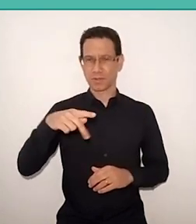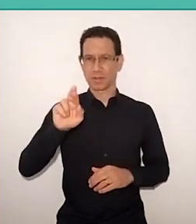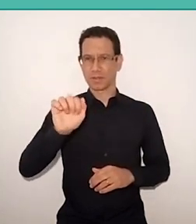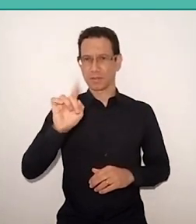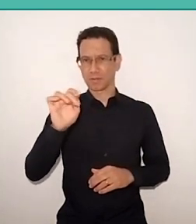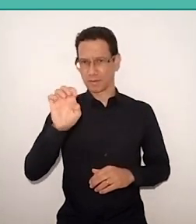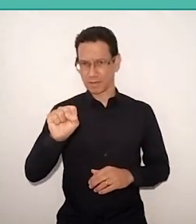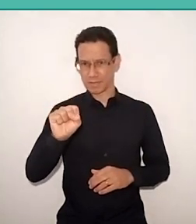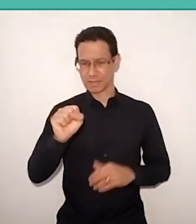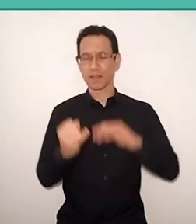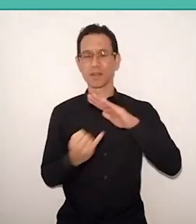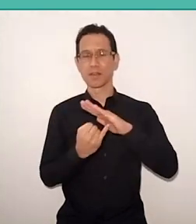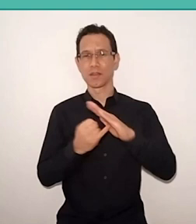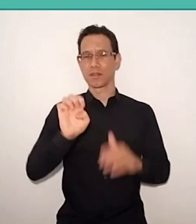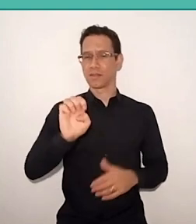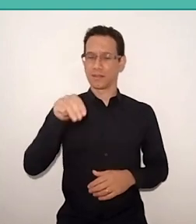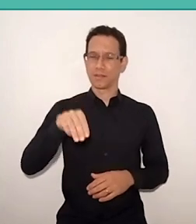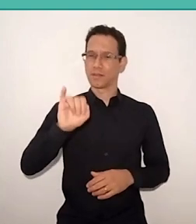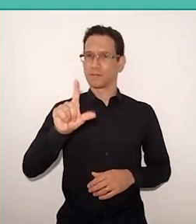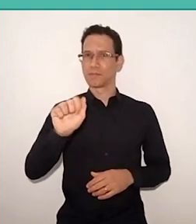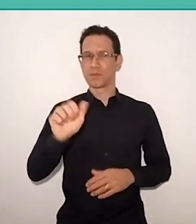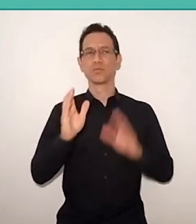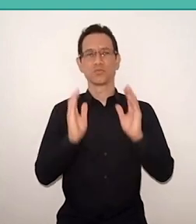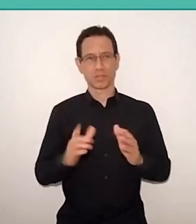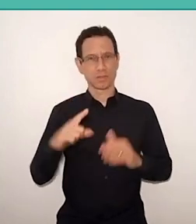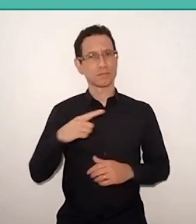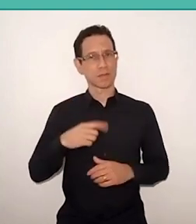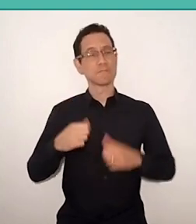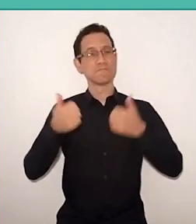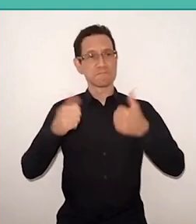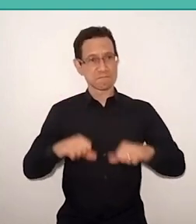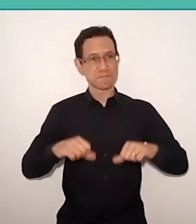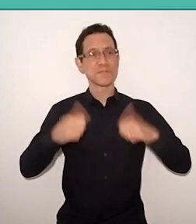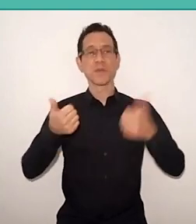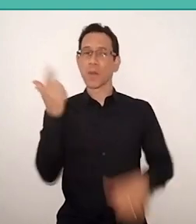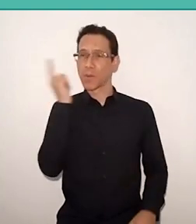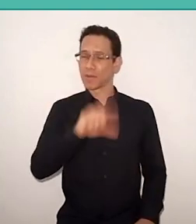has been bringing us for some time now, with excellent results, so much here in Brazil, as outside Brazil.